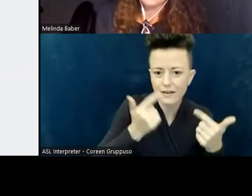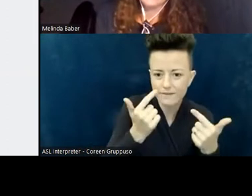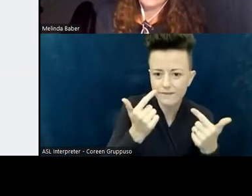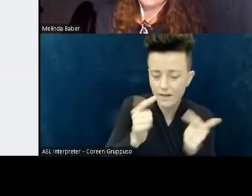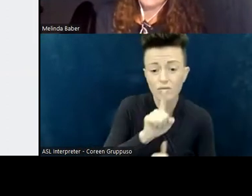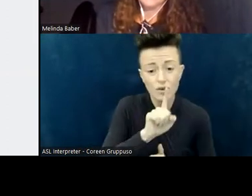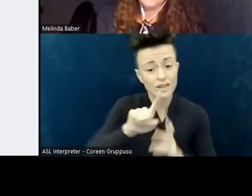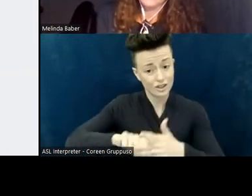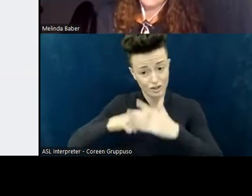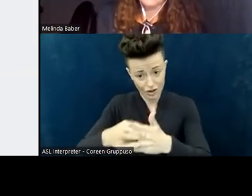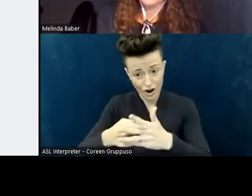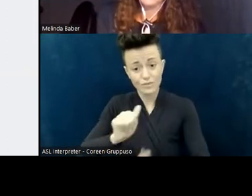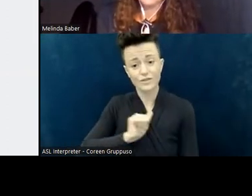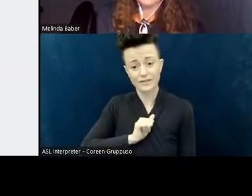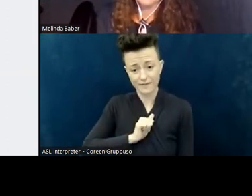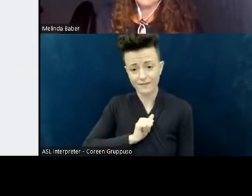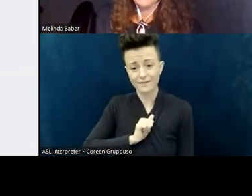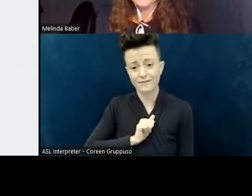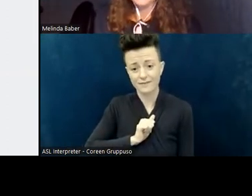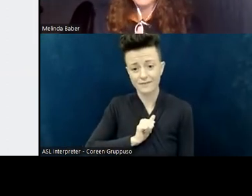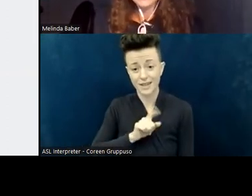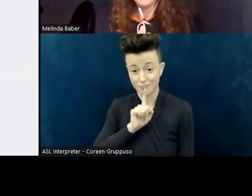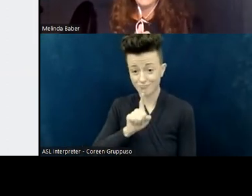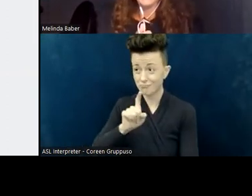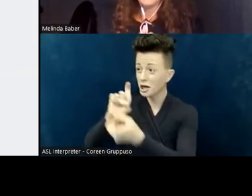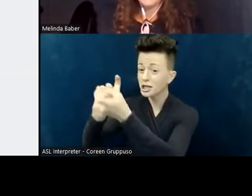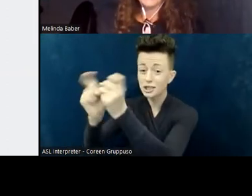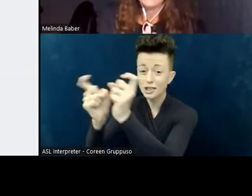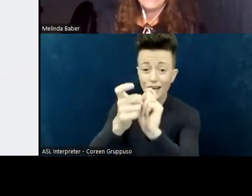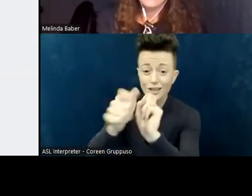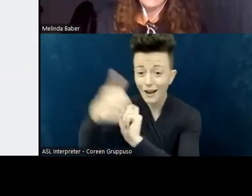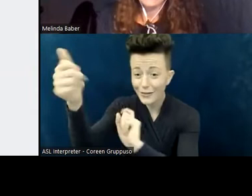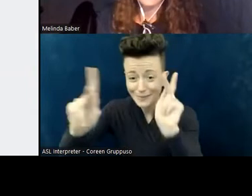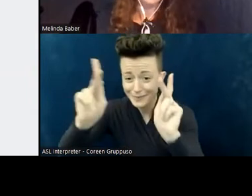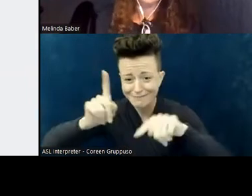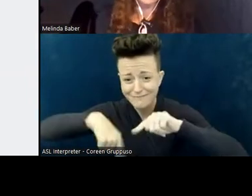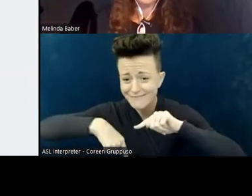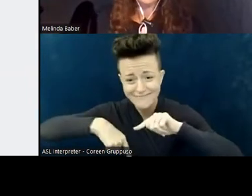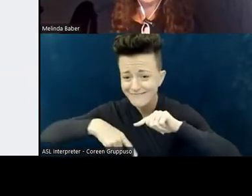since we're the only people we can change, by God's grace.